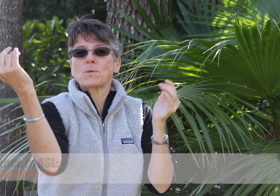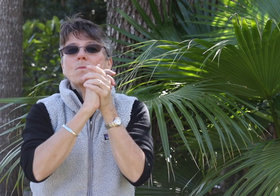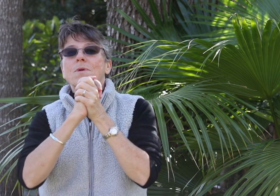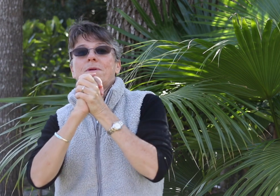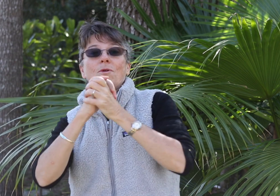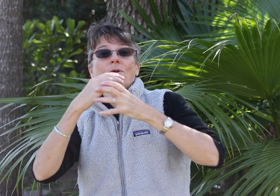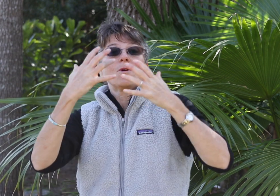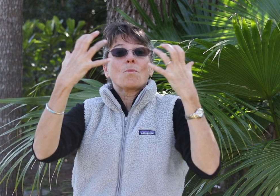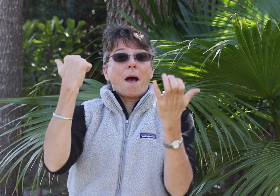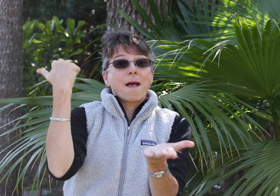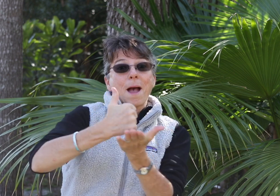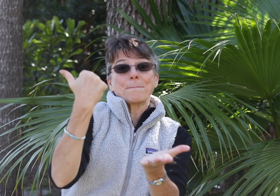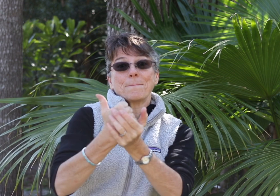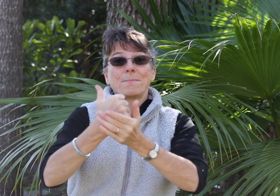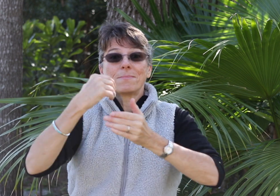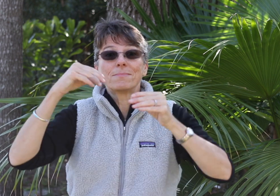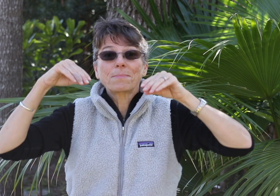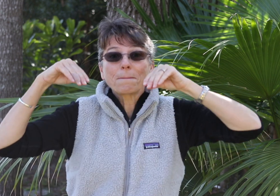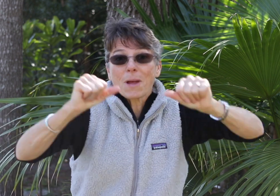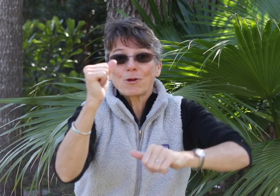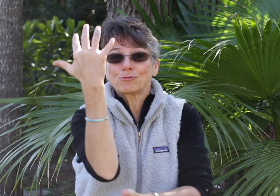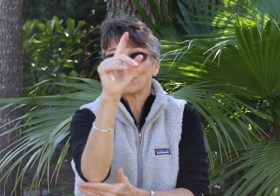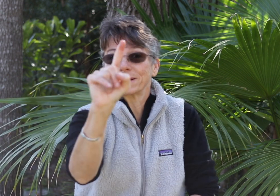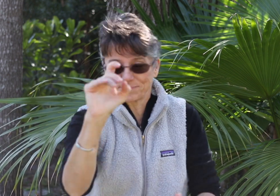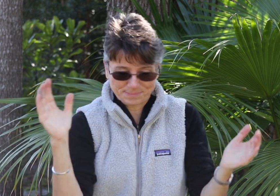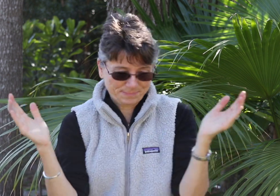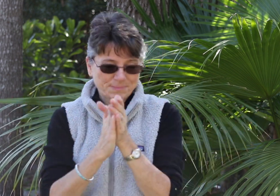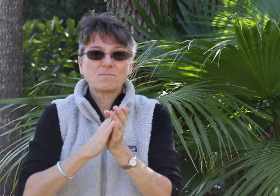Hello everyone! Want to help by planting trees?